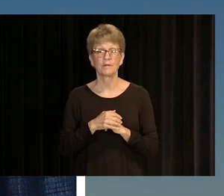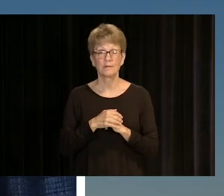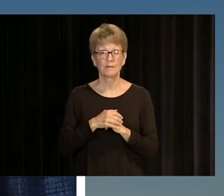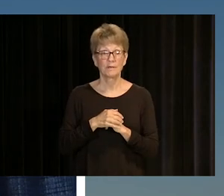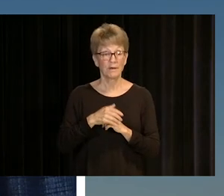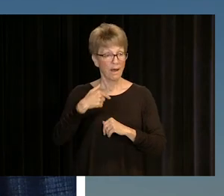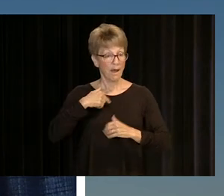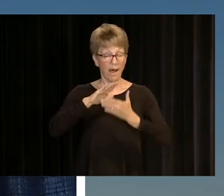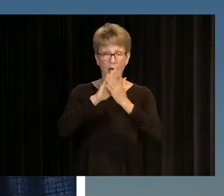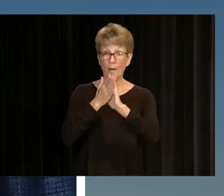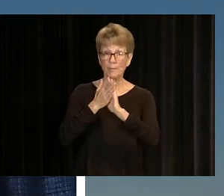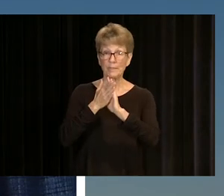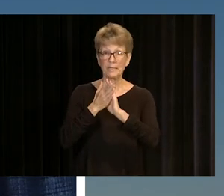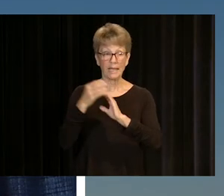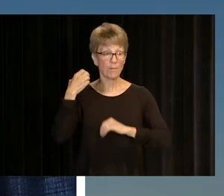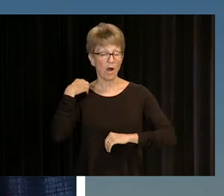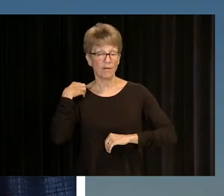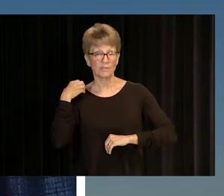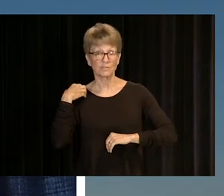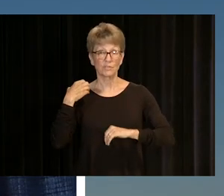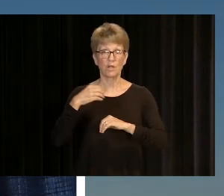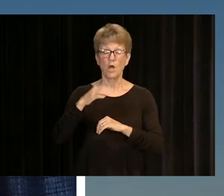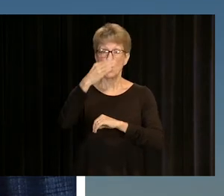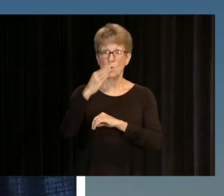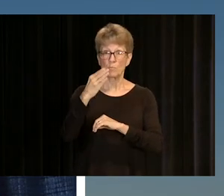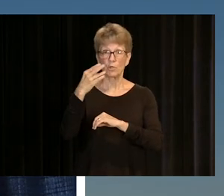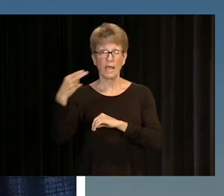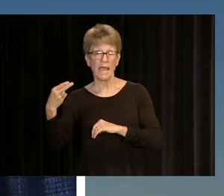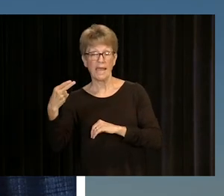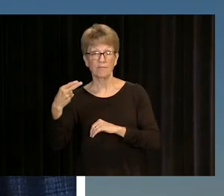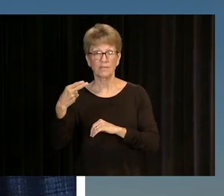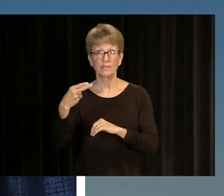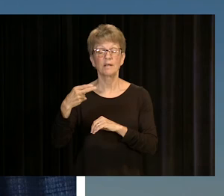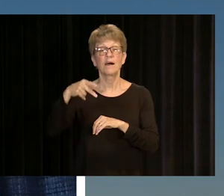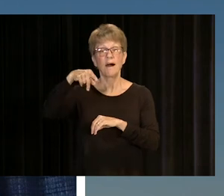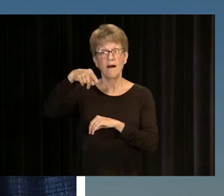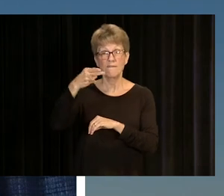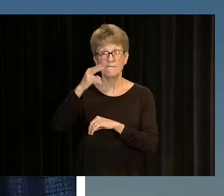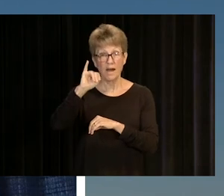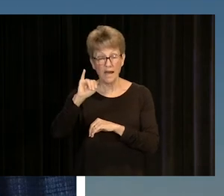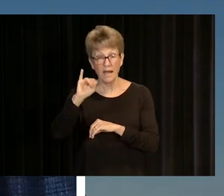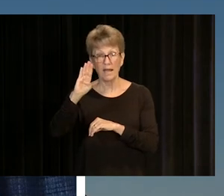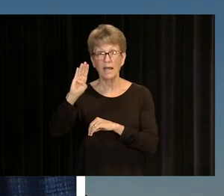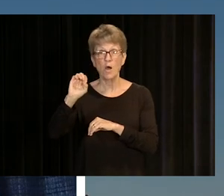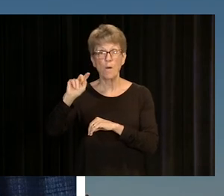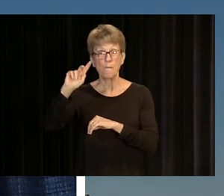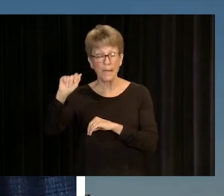I BECAME AN OFFICER OF ALPHA DELTA PI, WHICH IS BROOKHAVEN'S PHI THETA KAPPA HONORS SOCIETY CHAPTER,